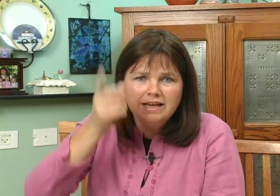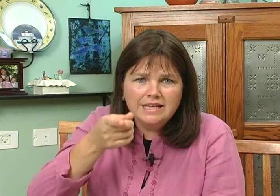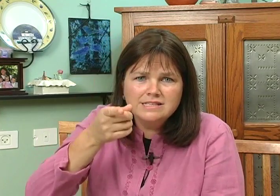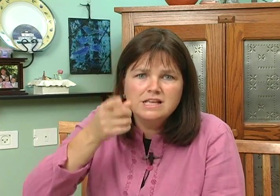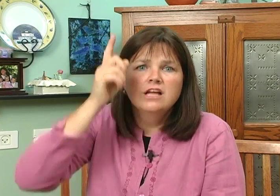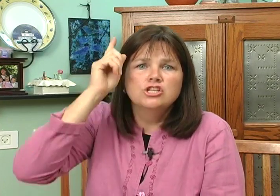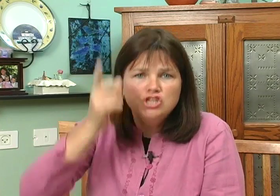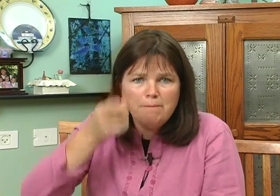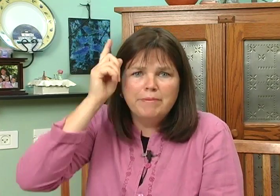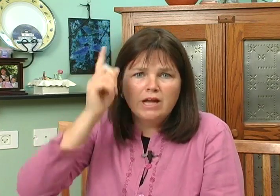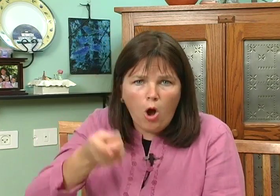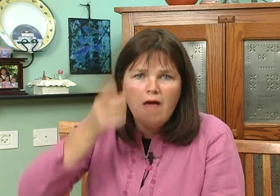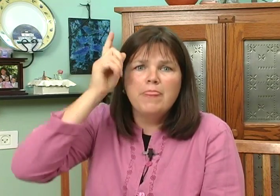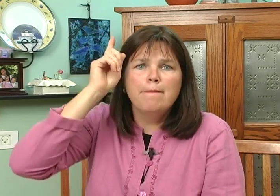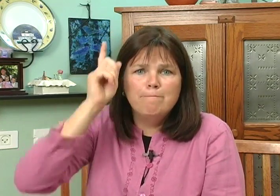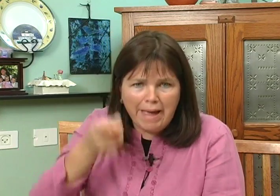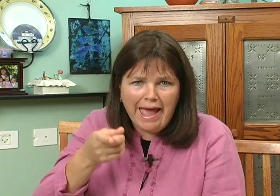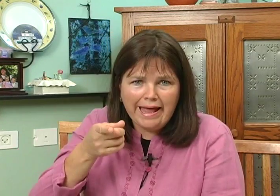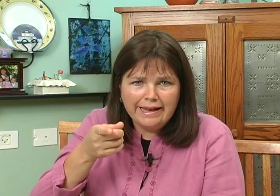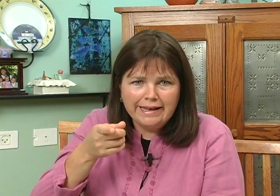monkeys jumping on the bed.